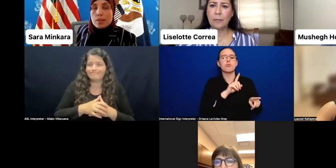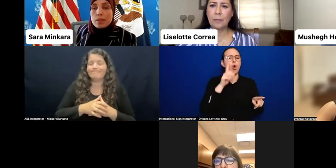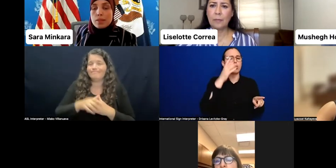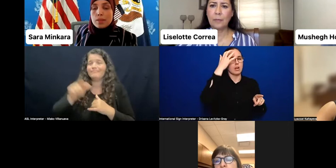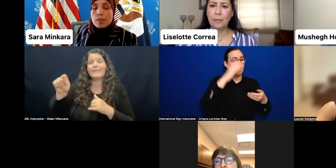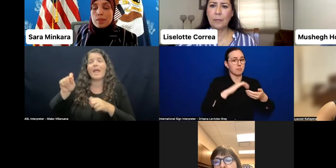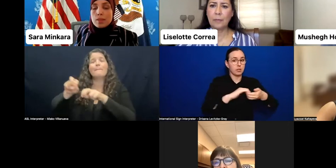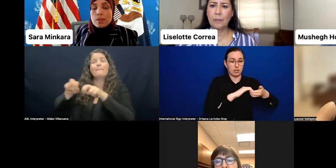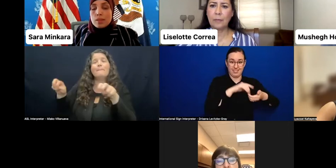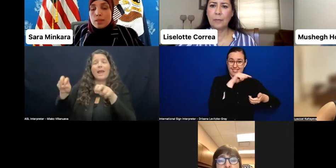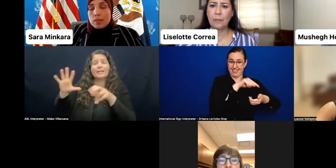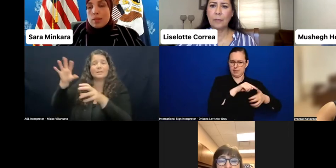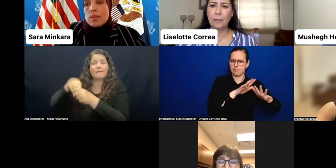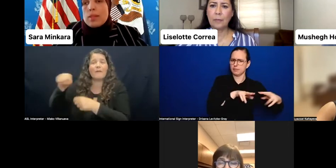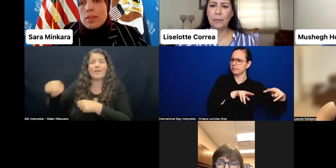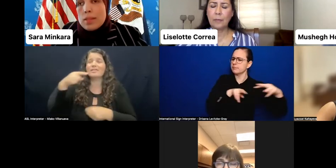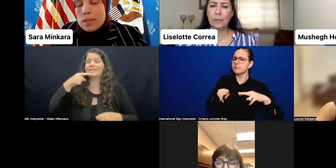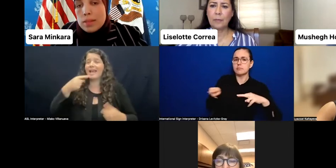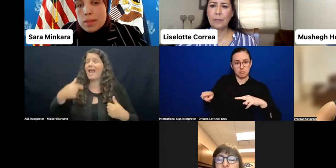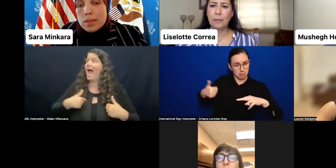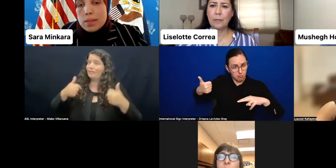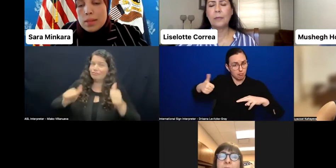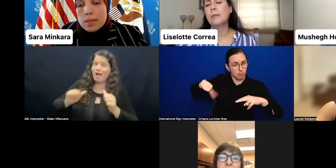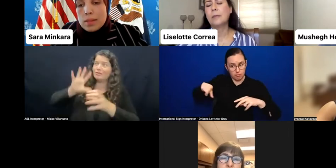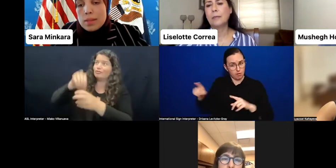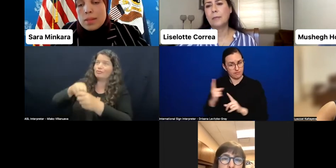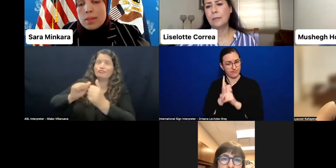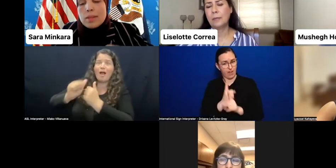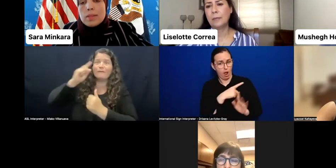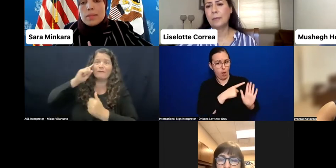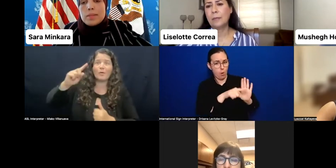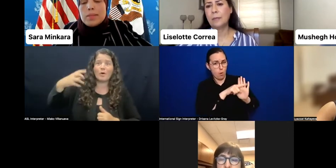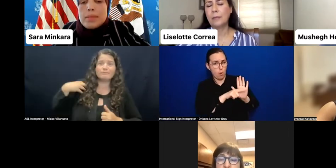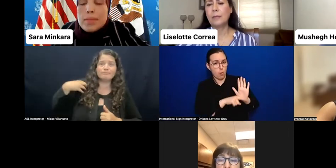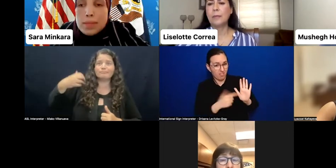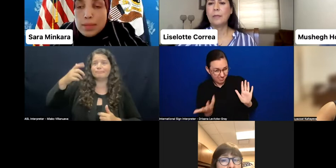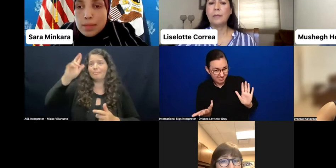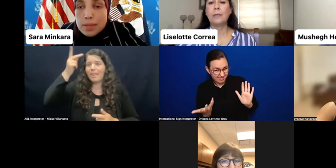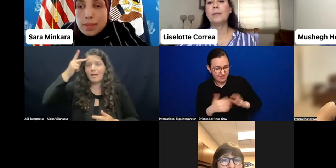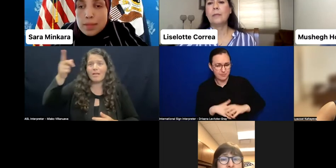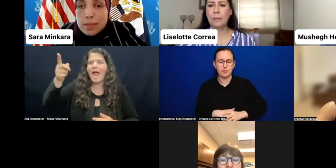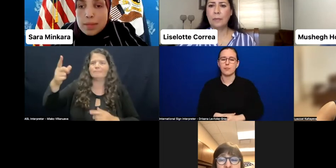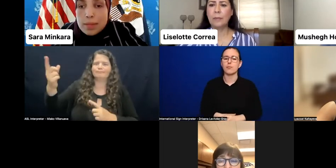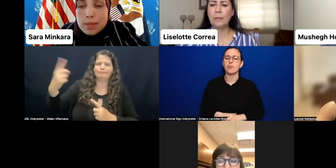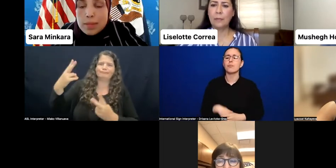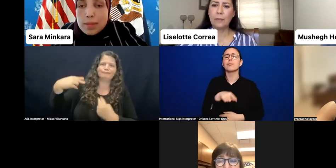political ambitions due to their disability or having political opponents use stigma and stereotypes